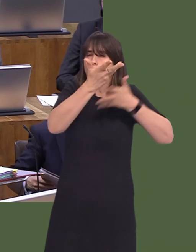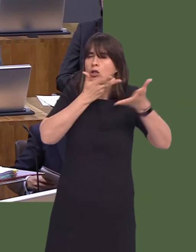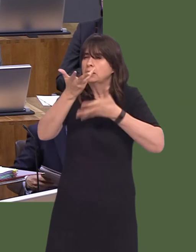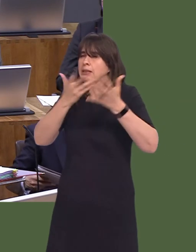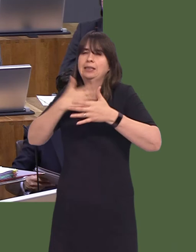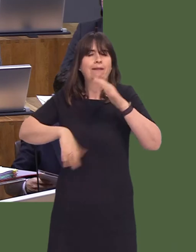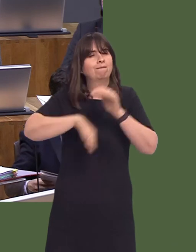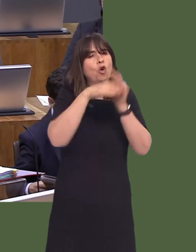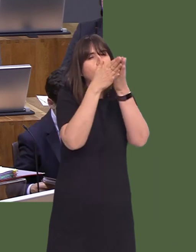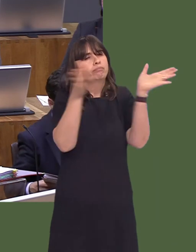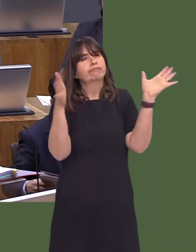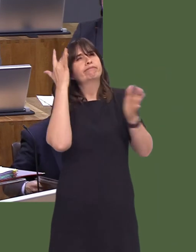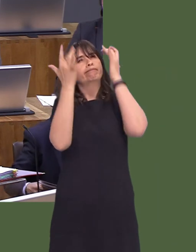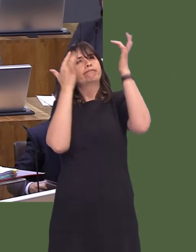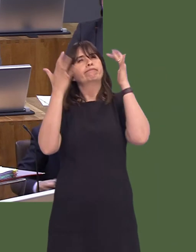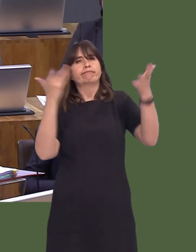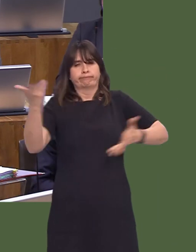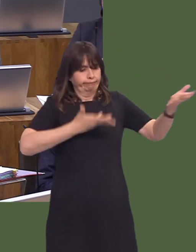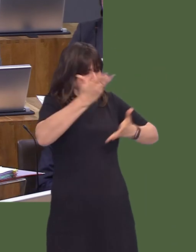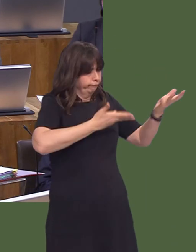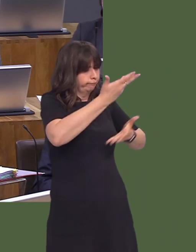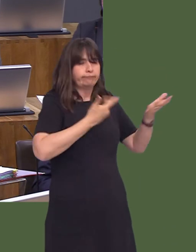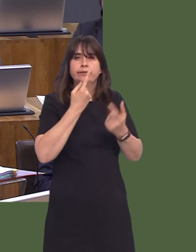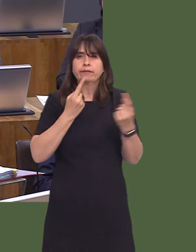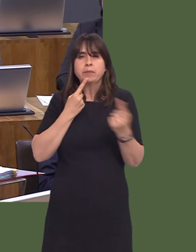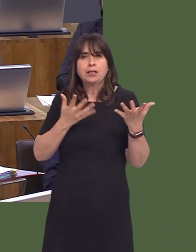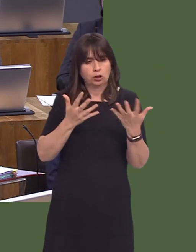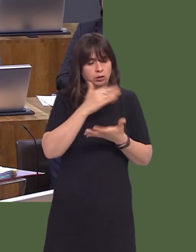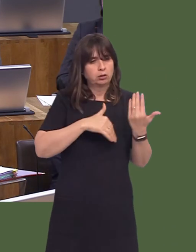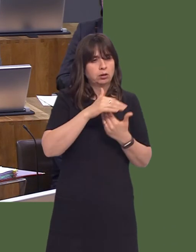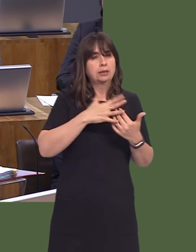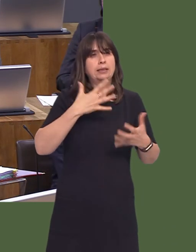an interest with an opportunity to make their views known and have those views taken into